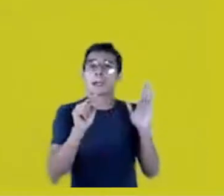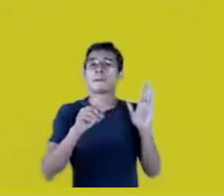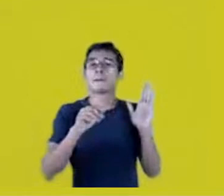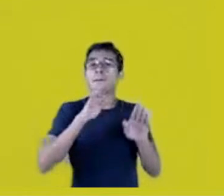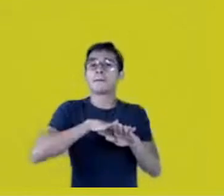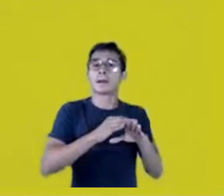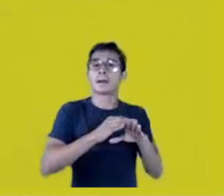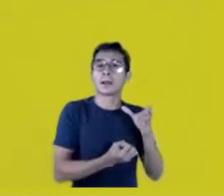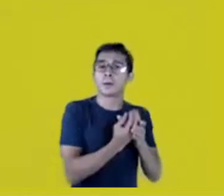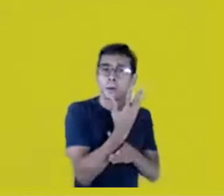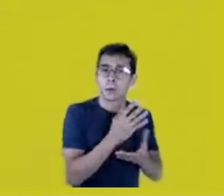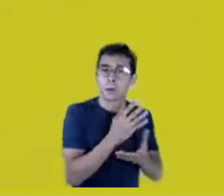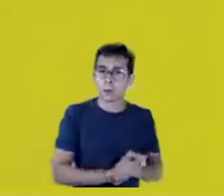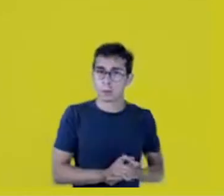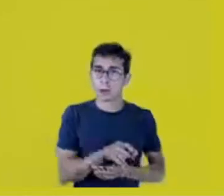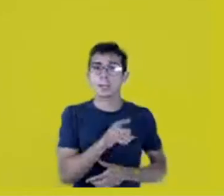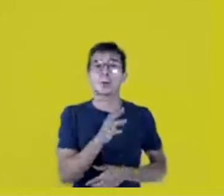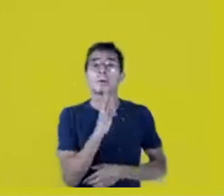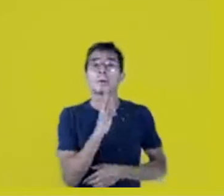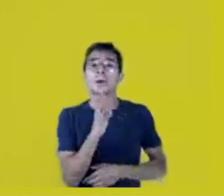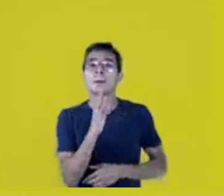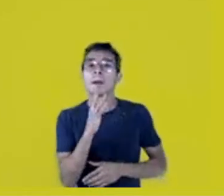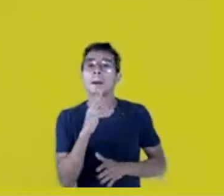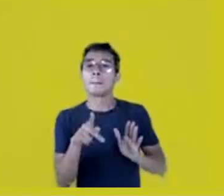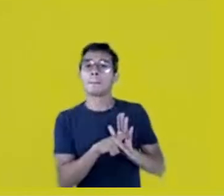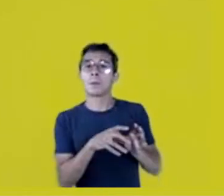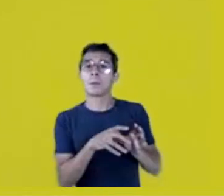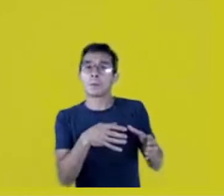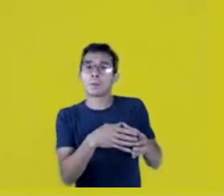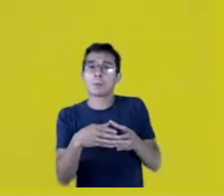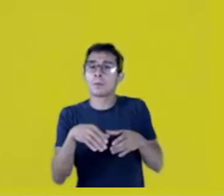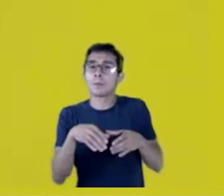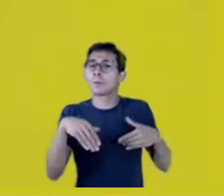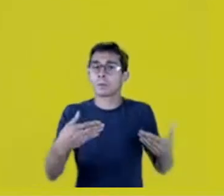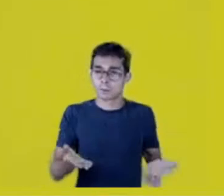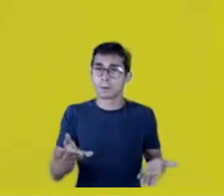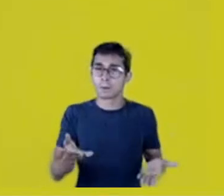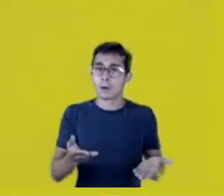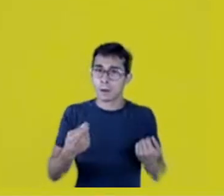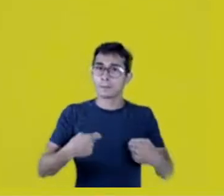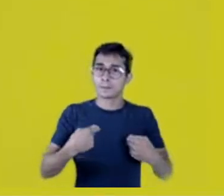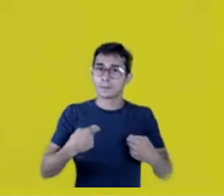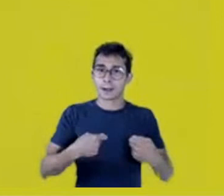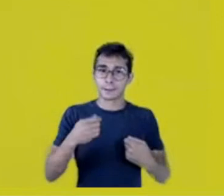and not making a kind of Native smorgasbord, or even worse,